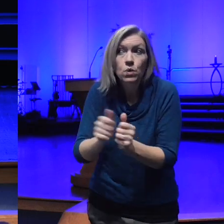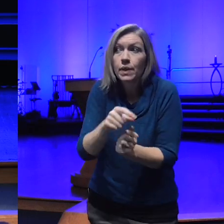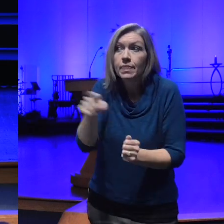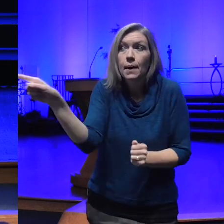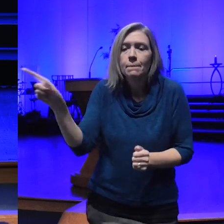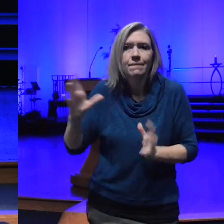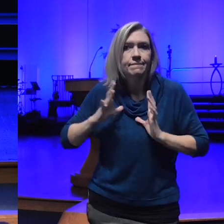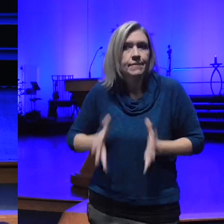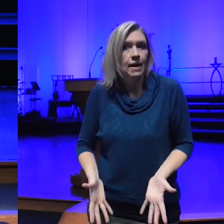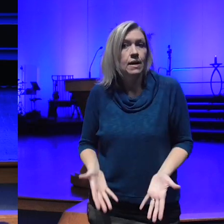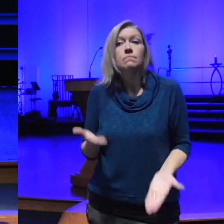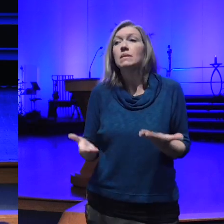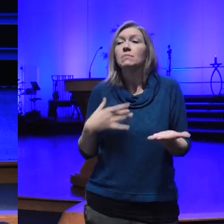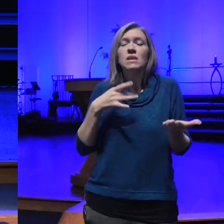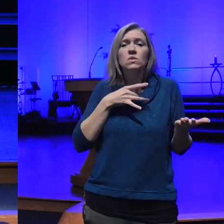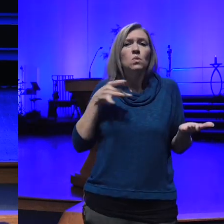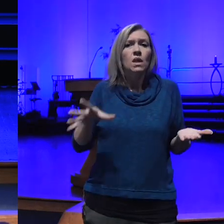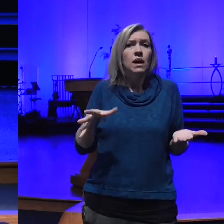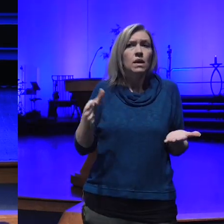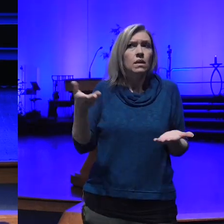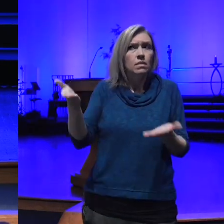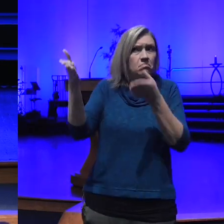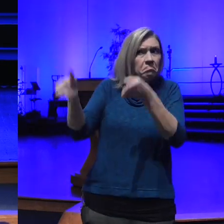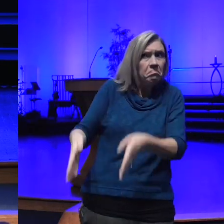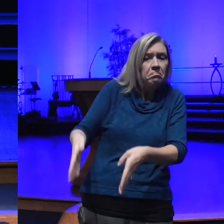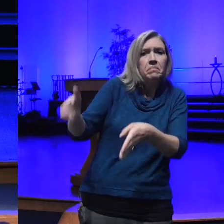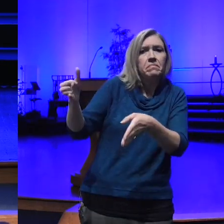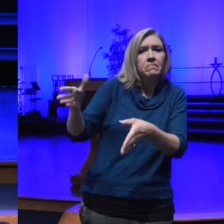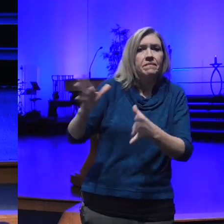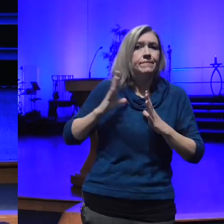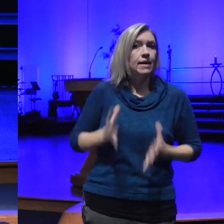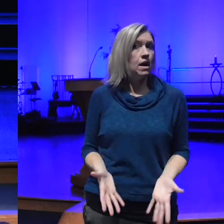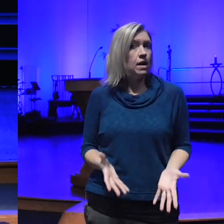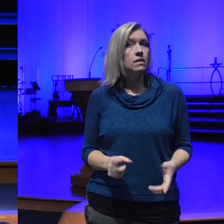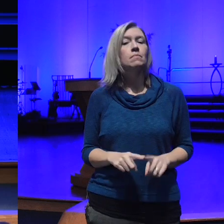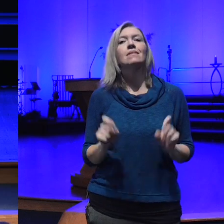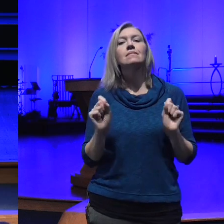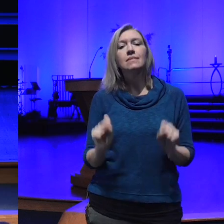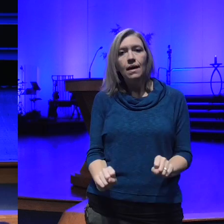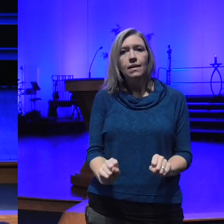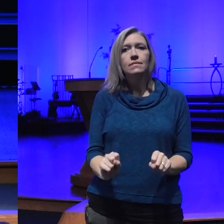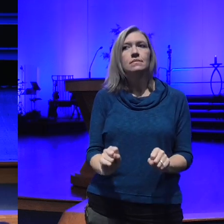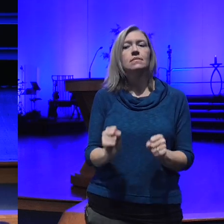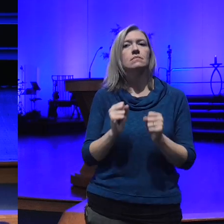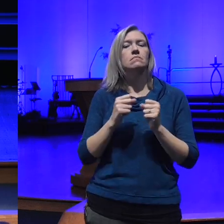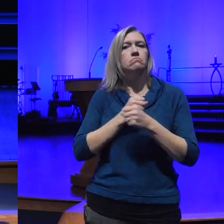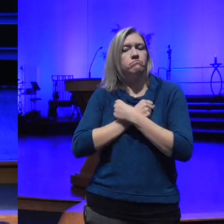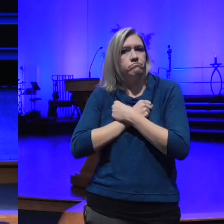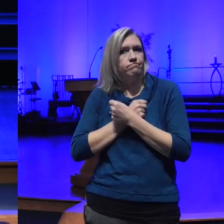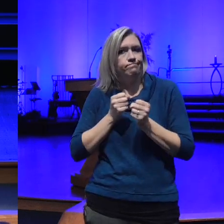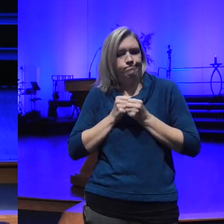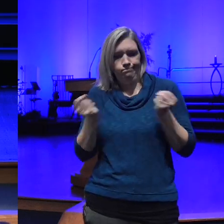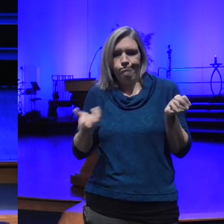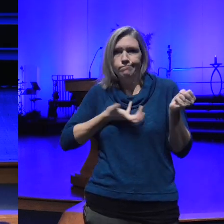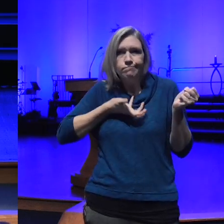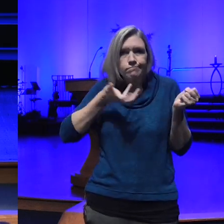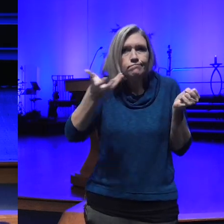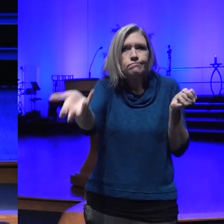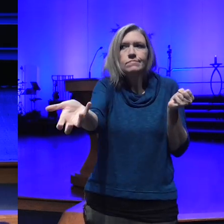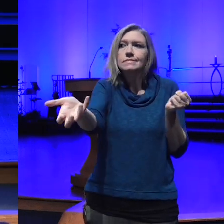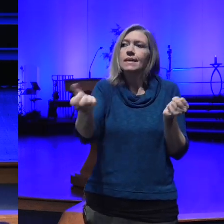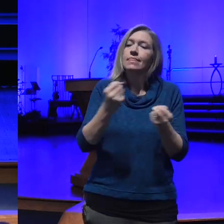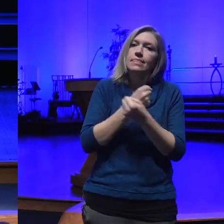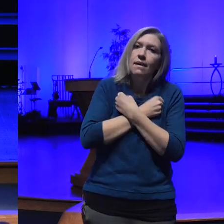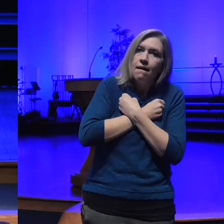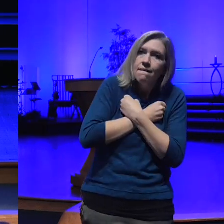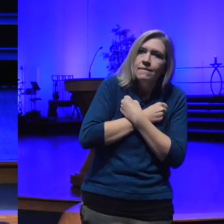them personally and that's fine but we can extend ourselves in absolute love and transmute ourselves